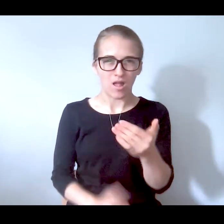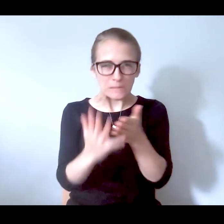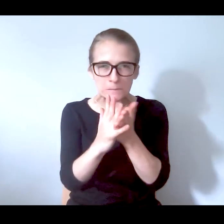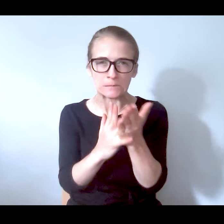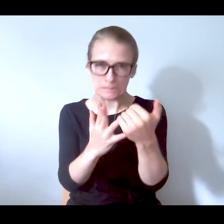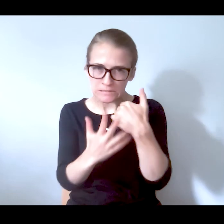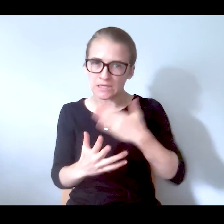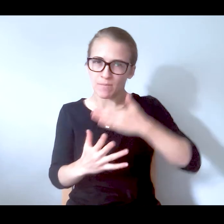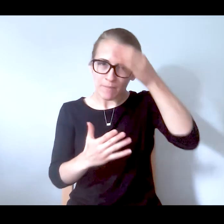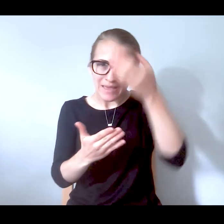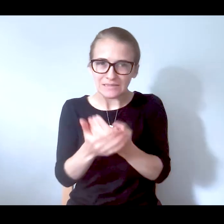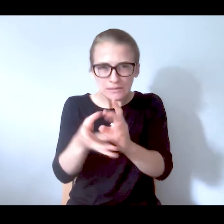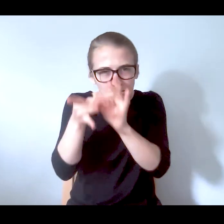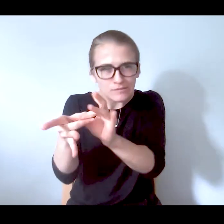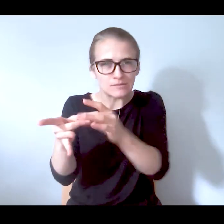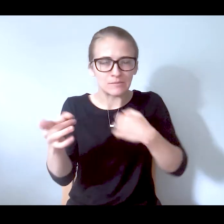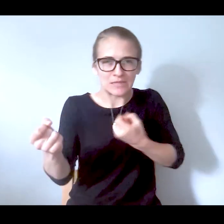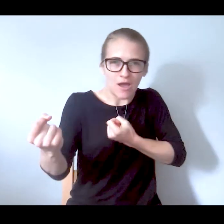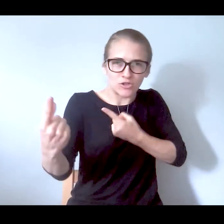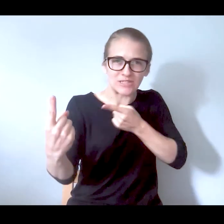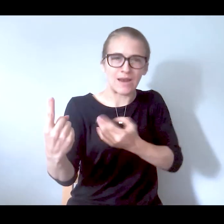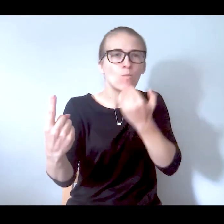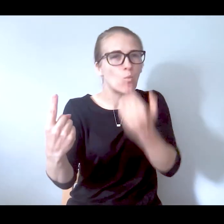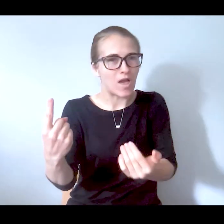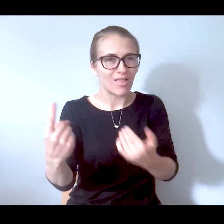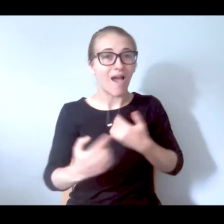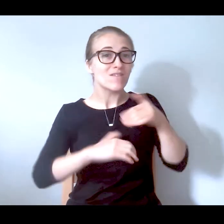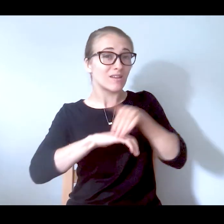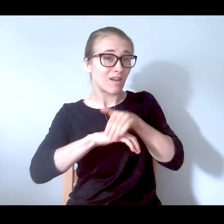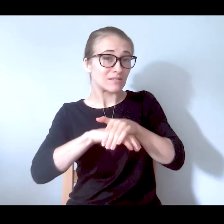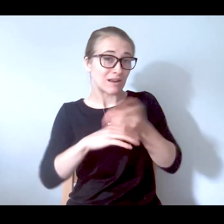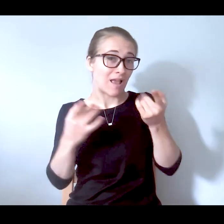I'm so in tune with him now. There was a night I